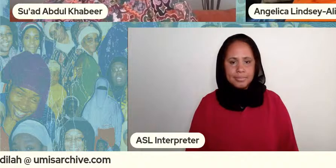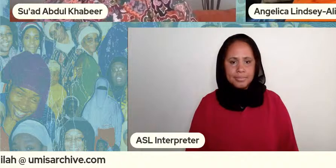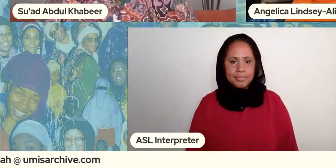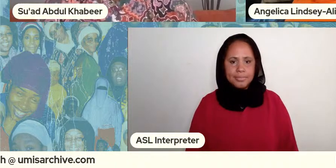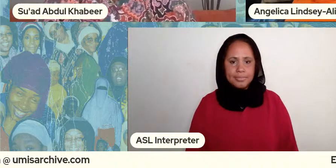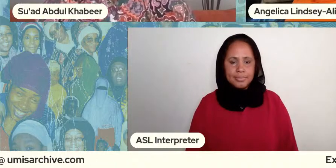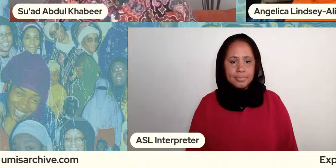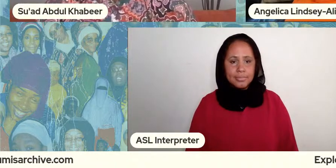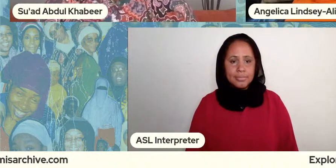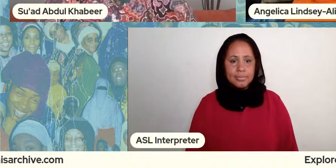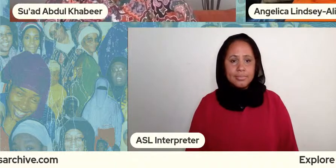that also is not the end